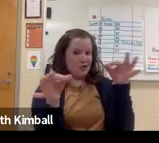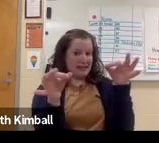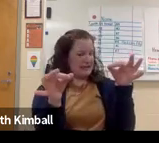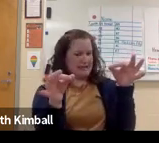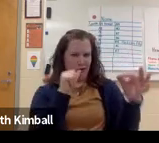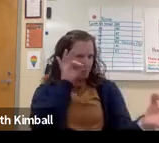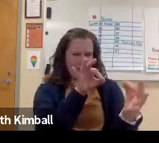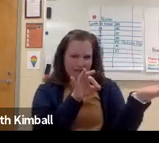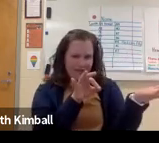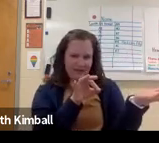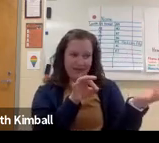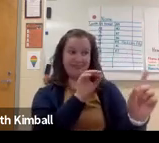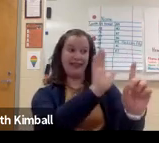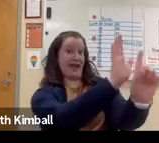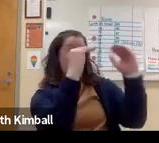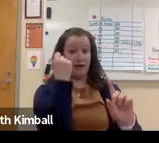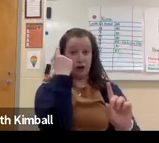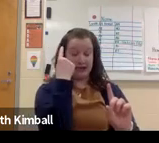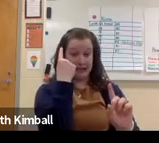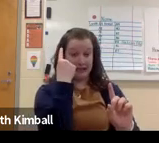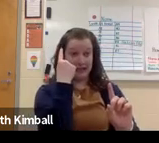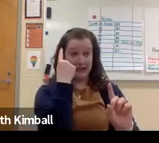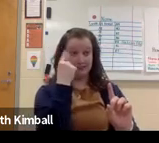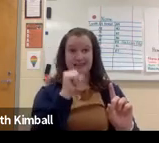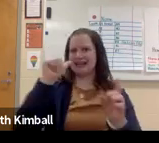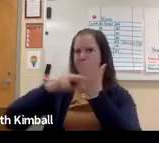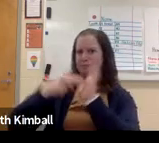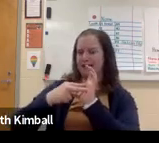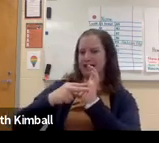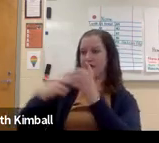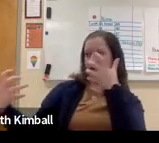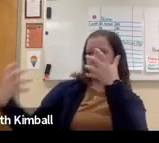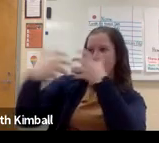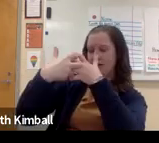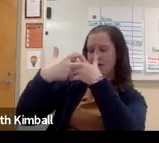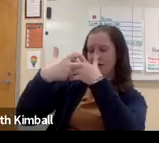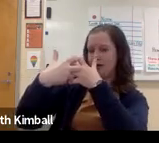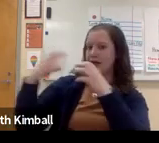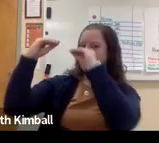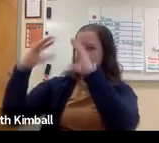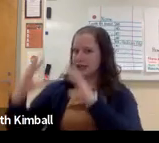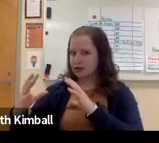Keep in mind that interpreters and captions are not perfect. It's affected by their level of understanding,